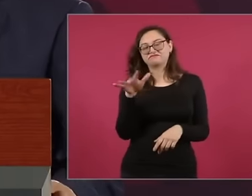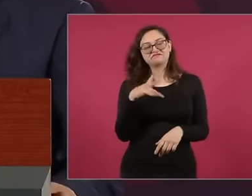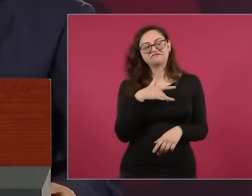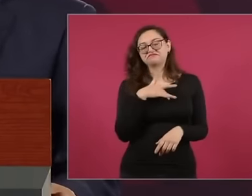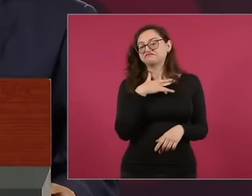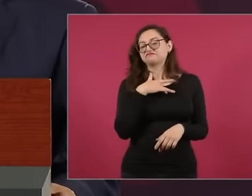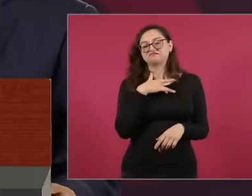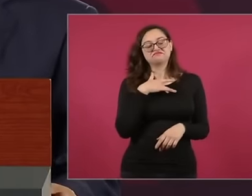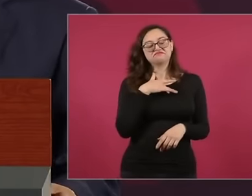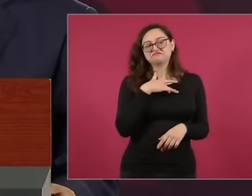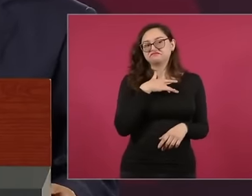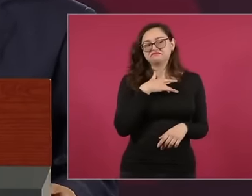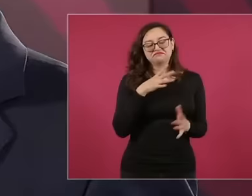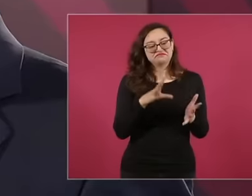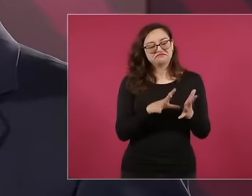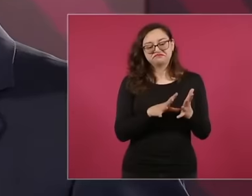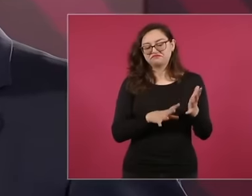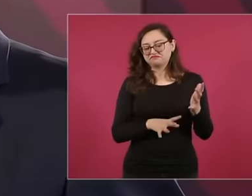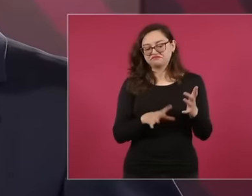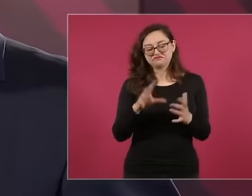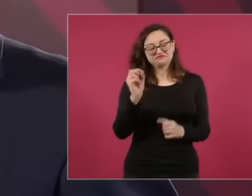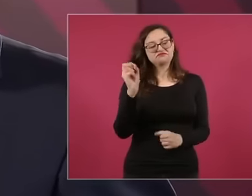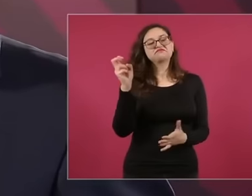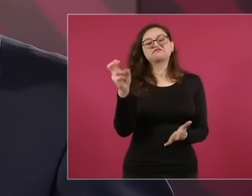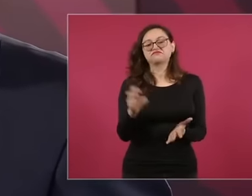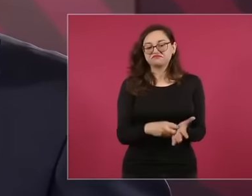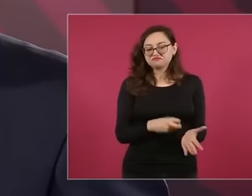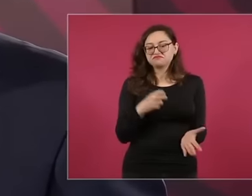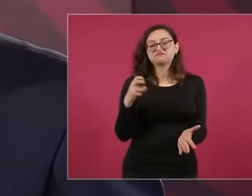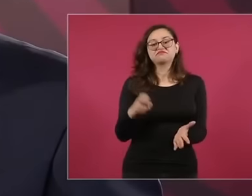17 was